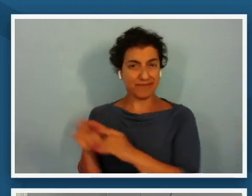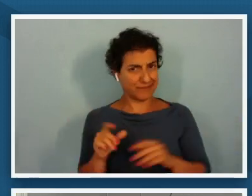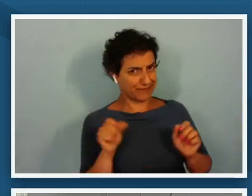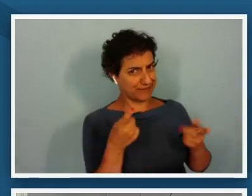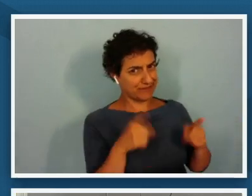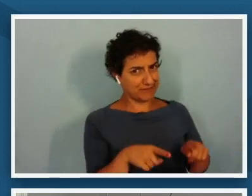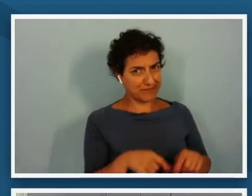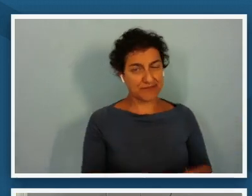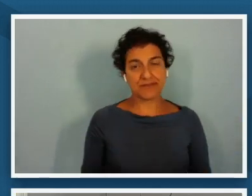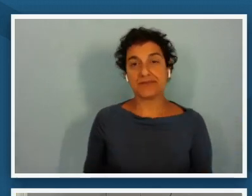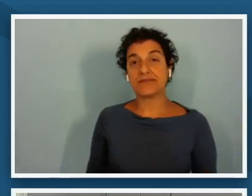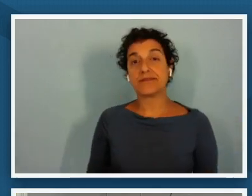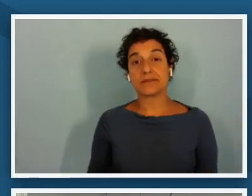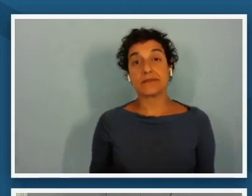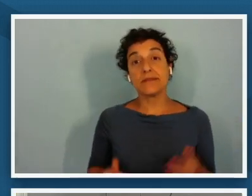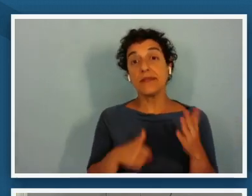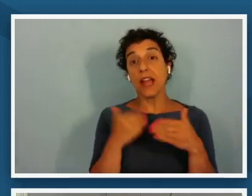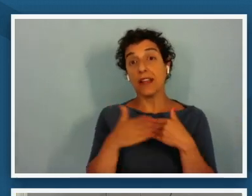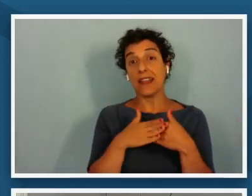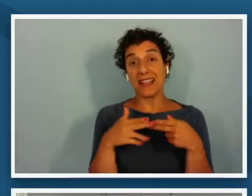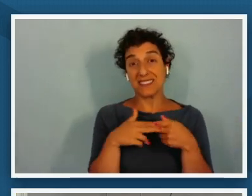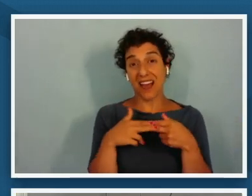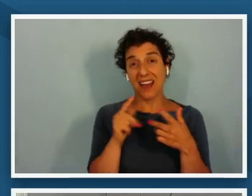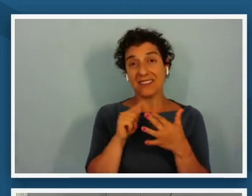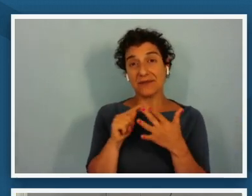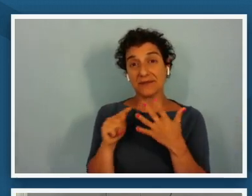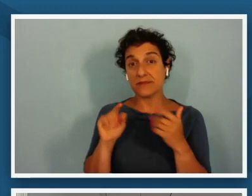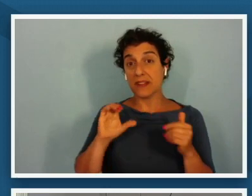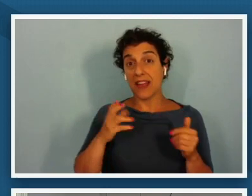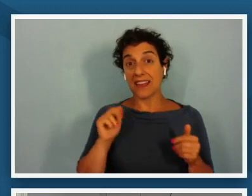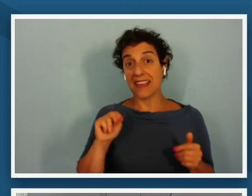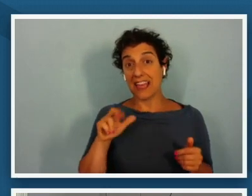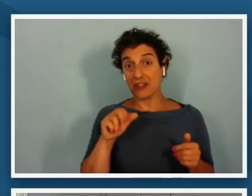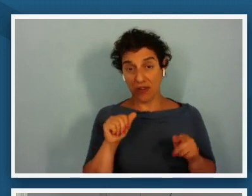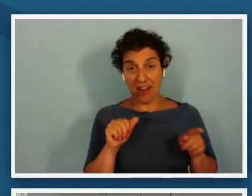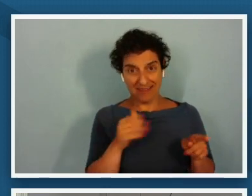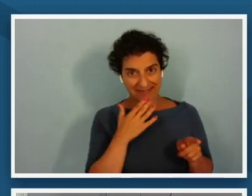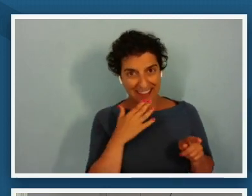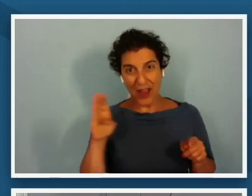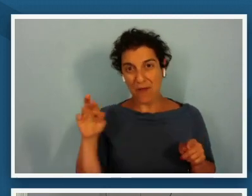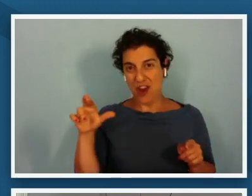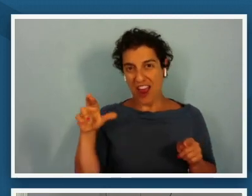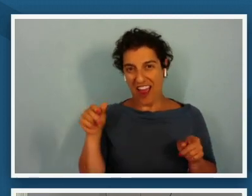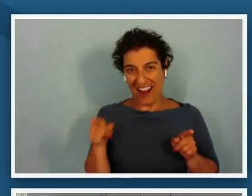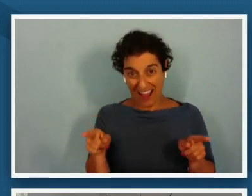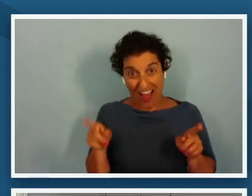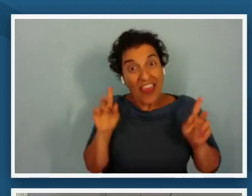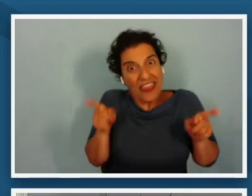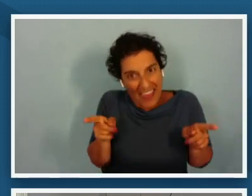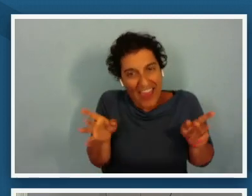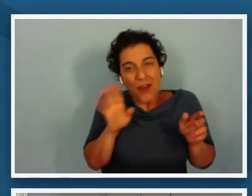we're going to be building or kandra thank you kendra and brianna are going